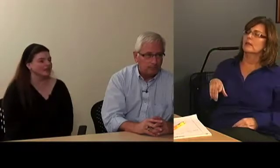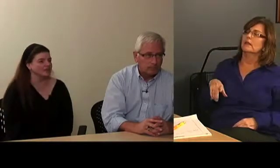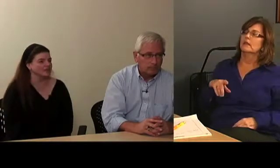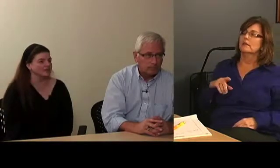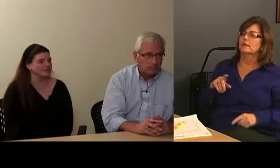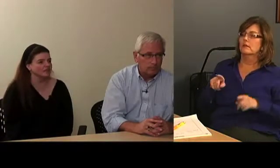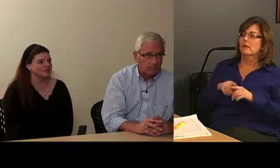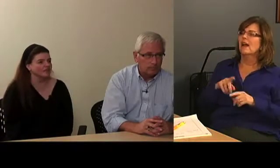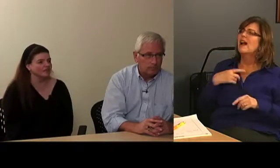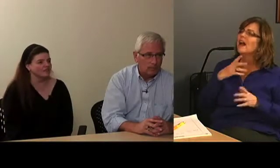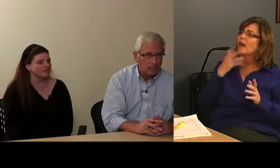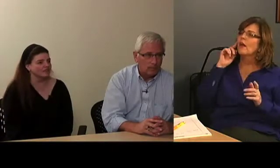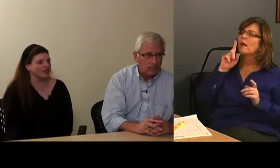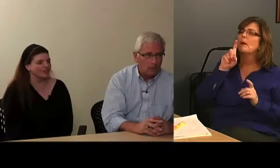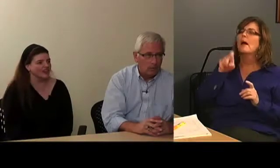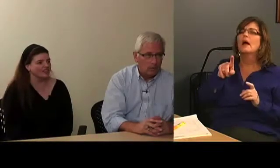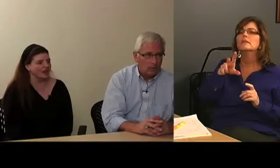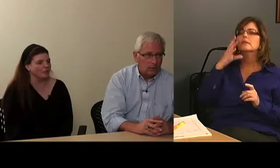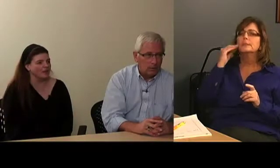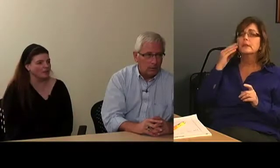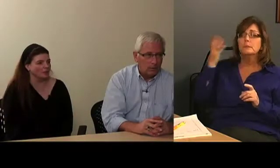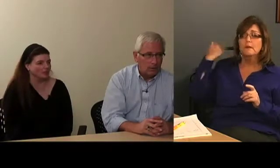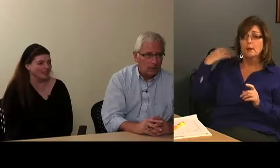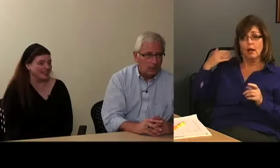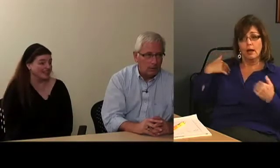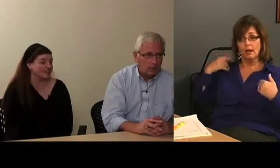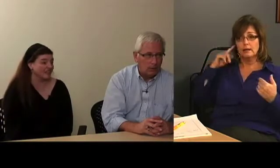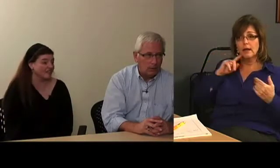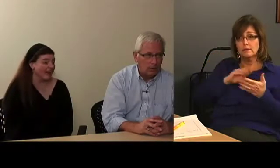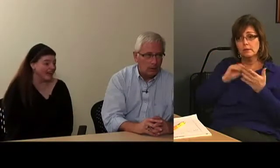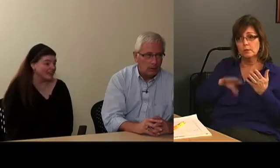I think that would be good for a start. I think maybe we could ask if they have